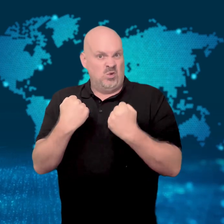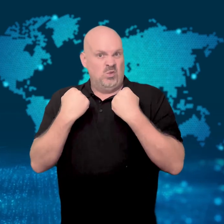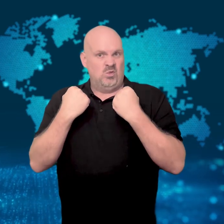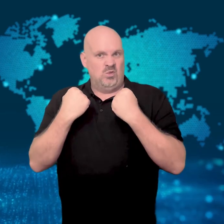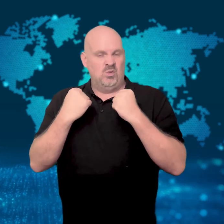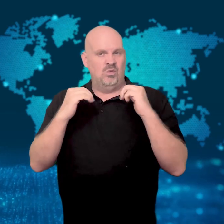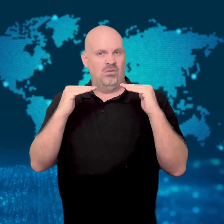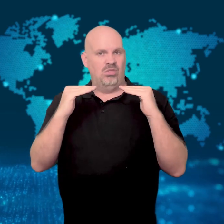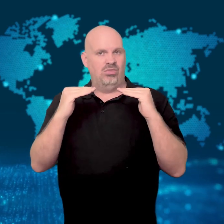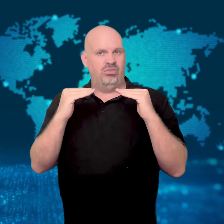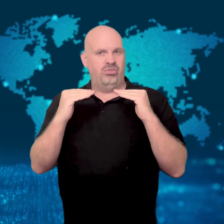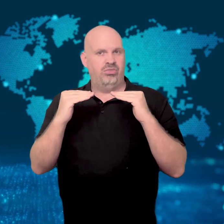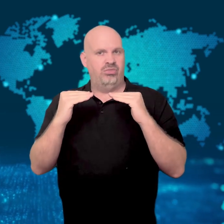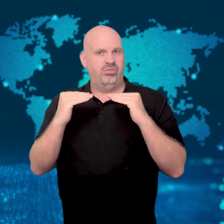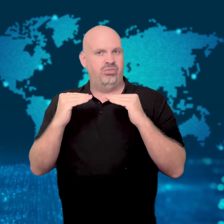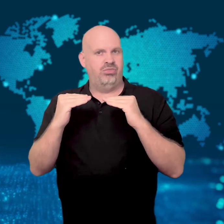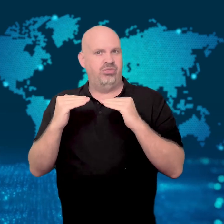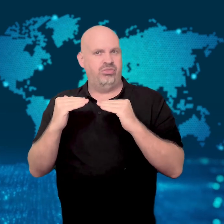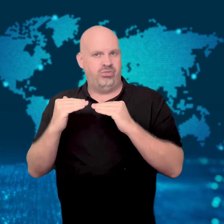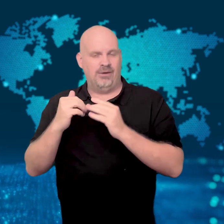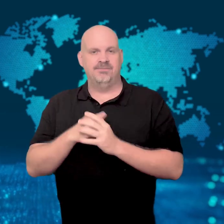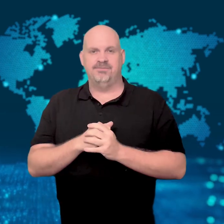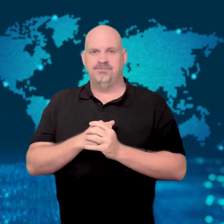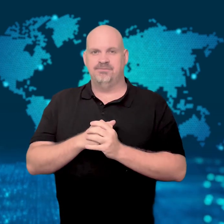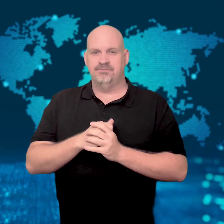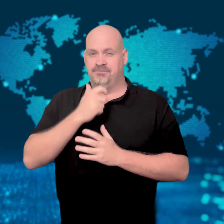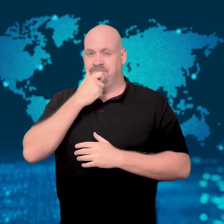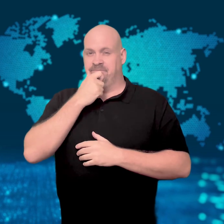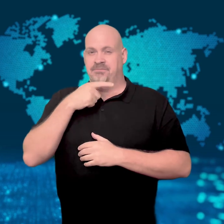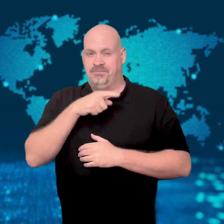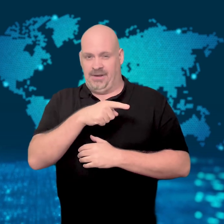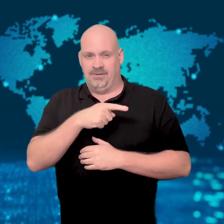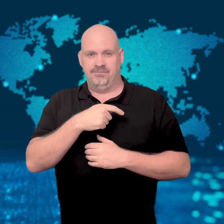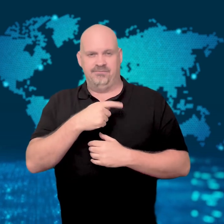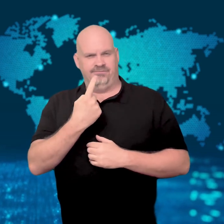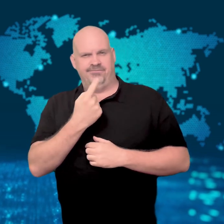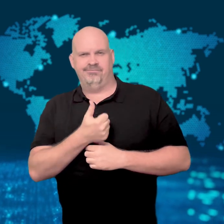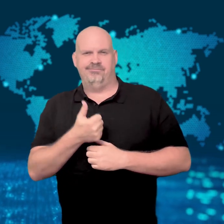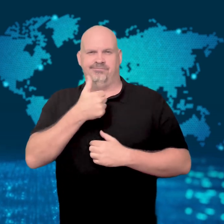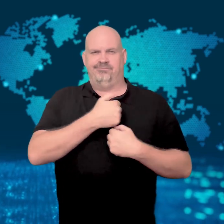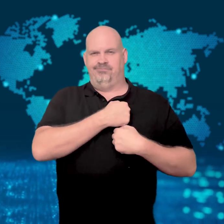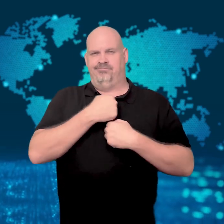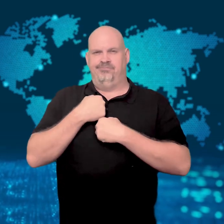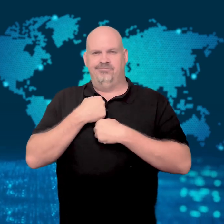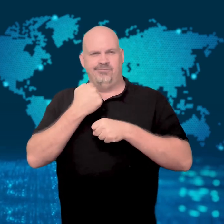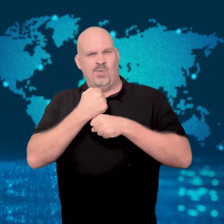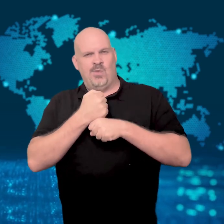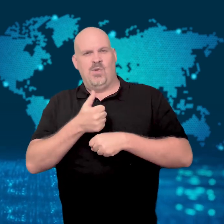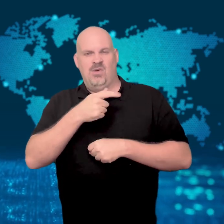Experts from the West say Russia's ability to attack is waning.